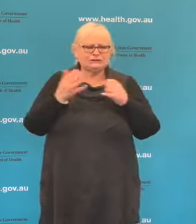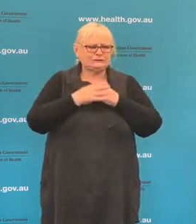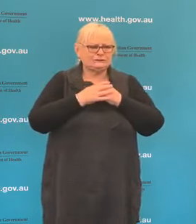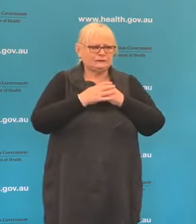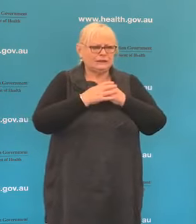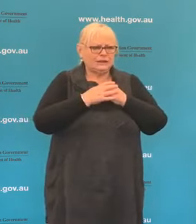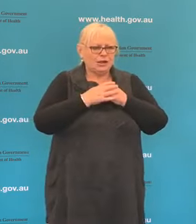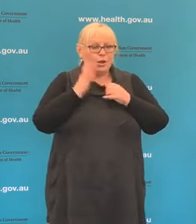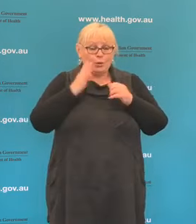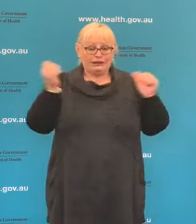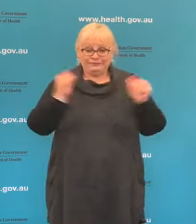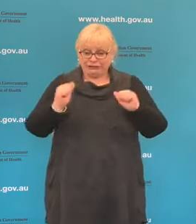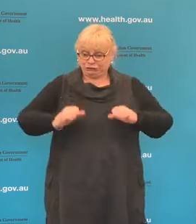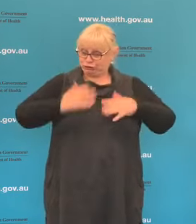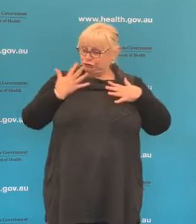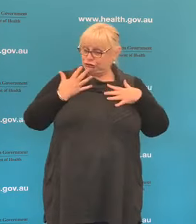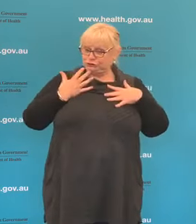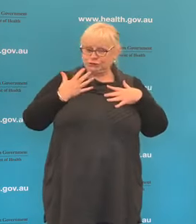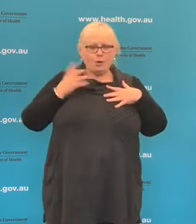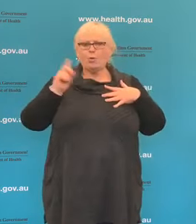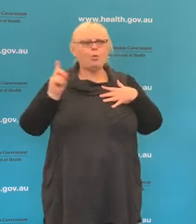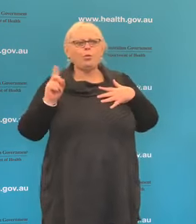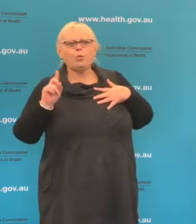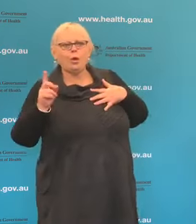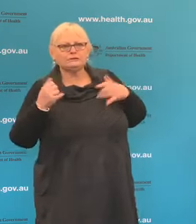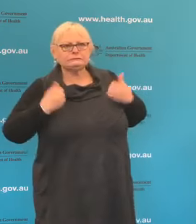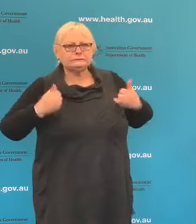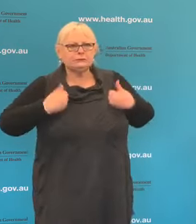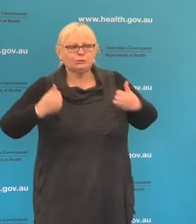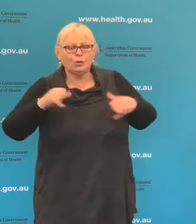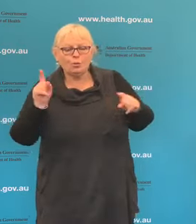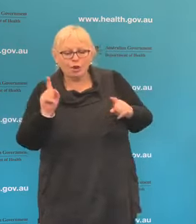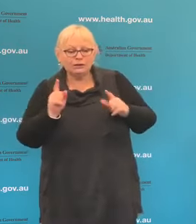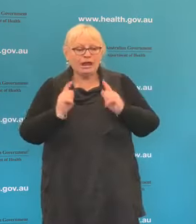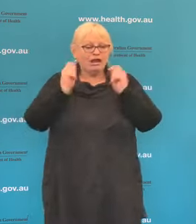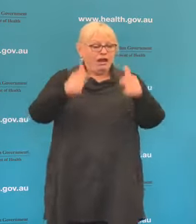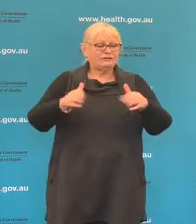infected means and what are the post viral issues associated as well. I think